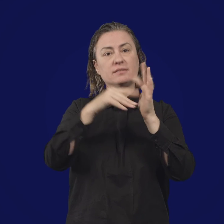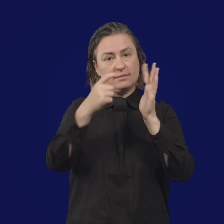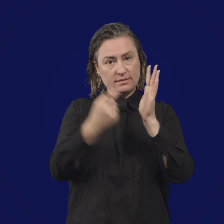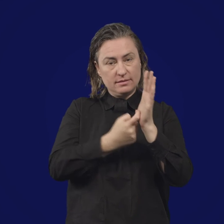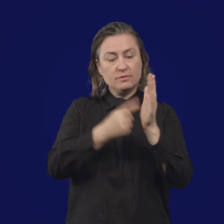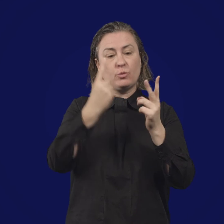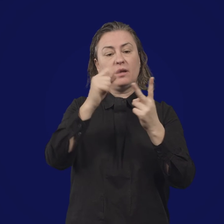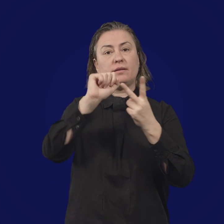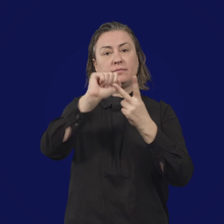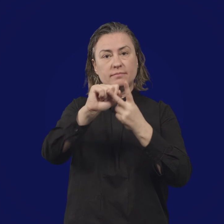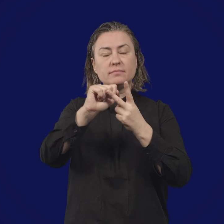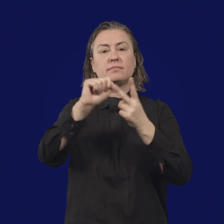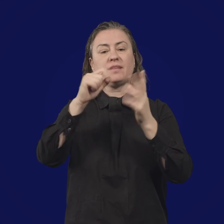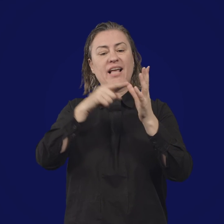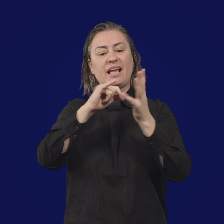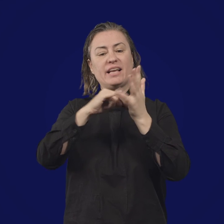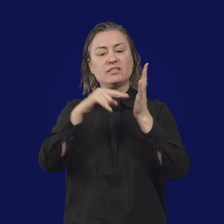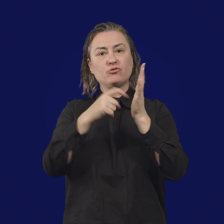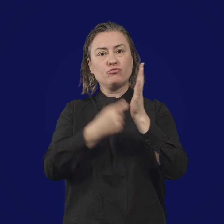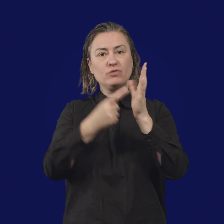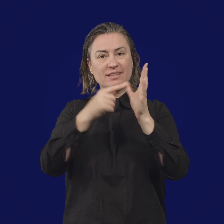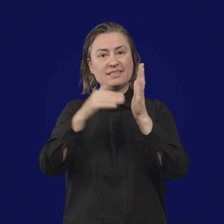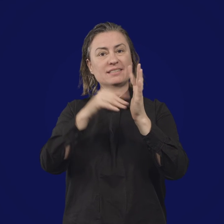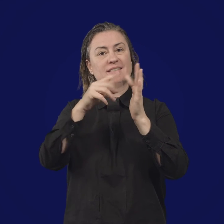Your body uses that information to recognise COVID-19